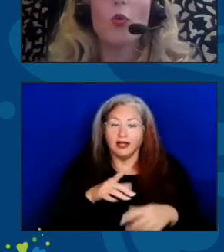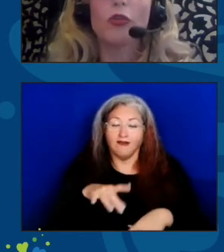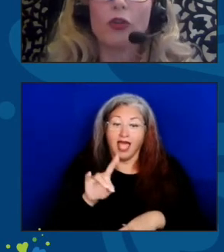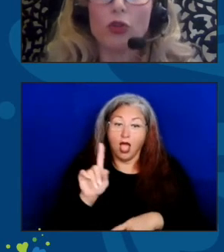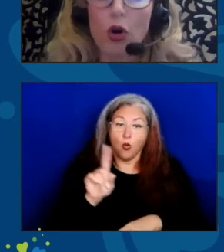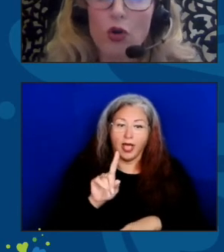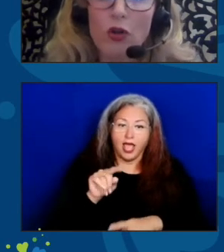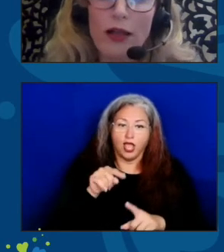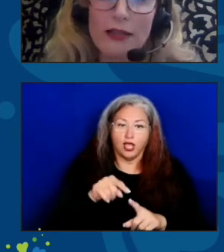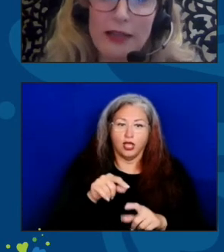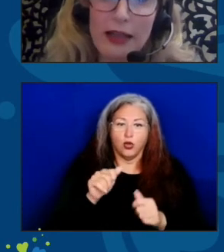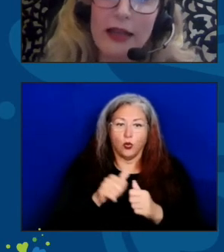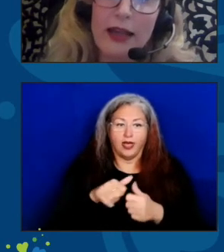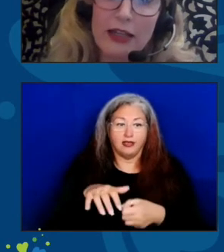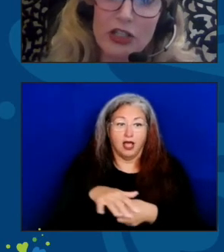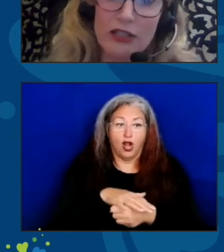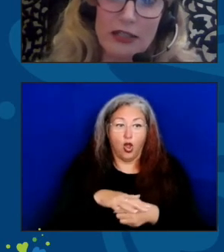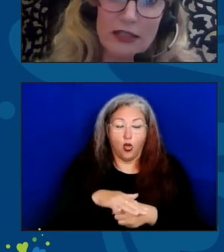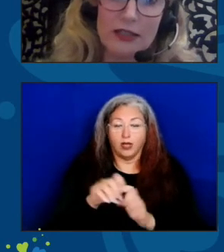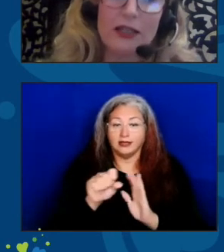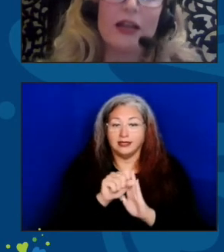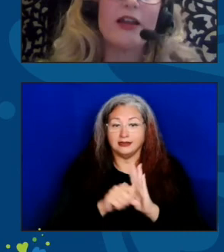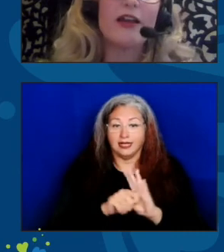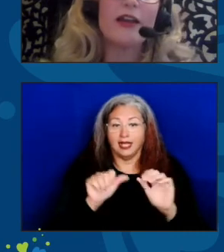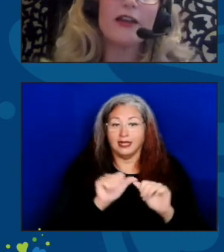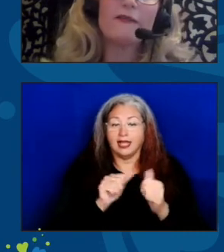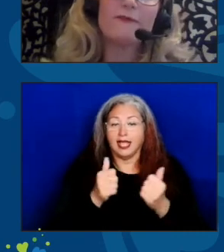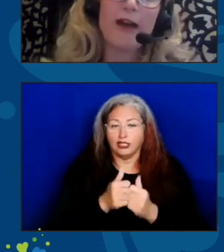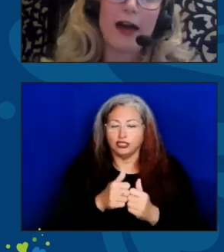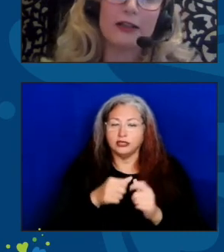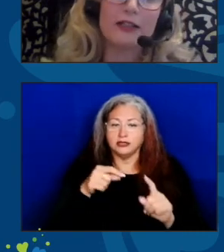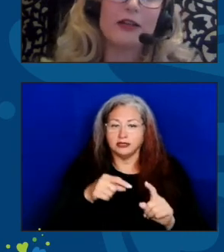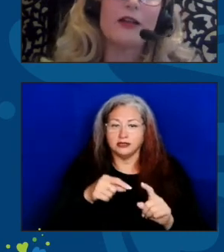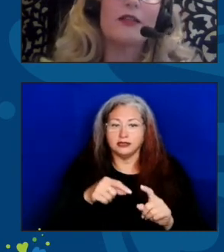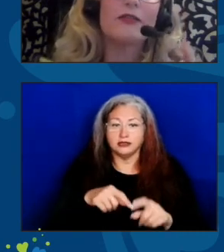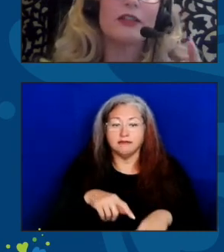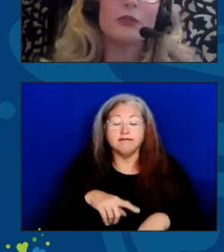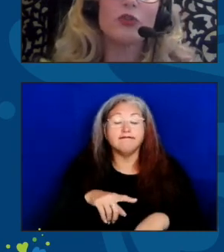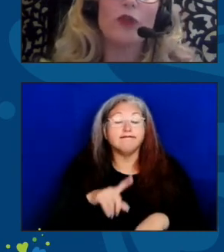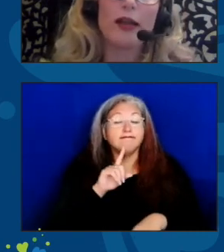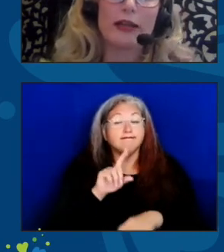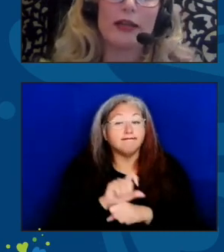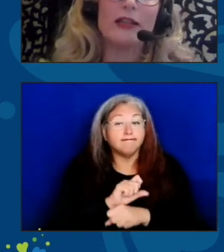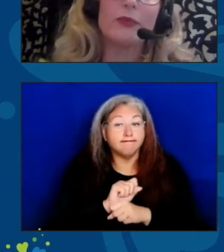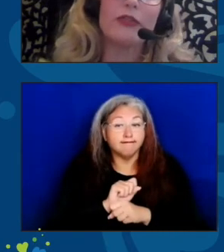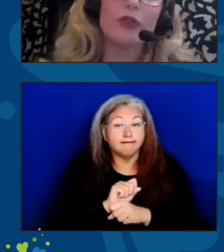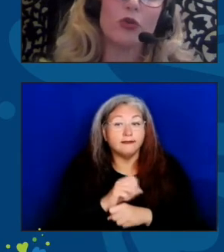with the local and state agencies. In fact, this was recognized by those